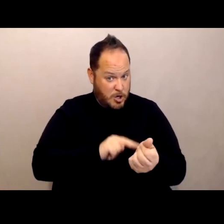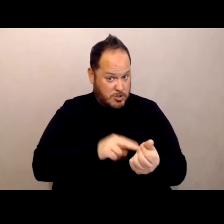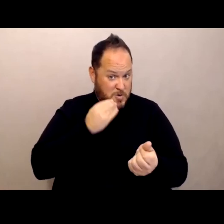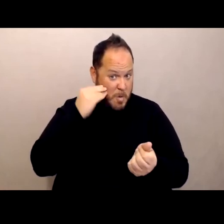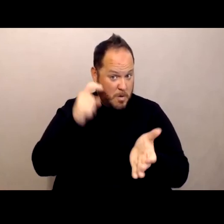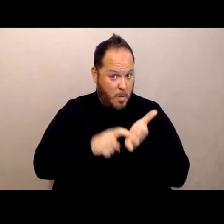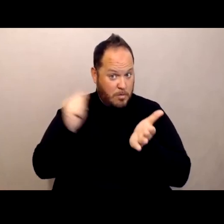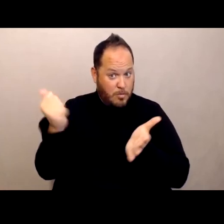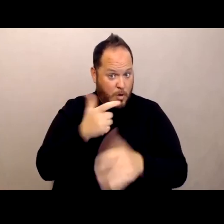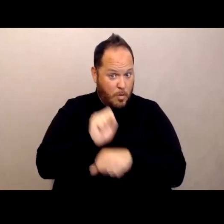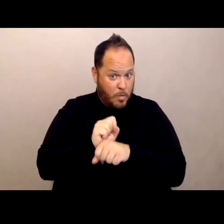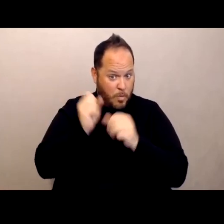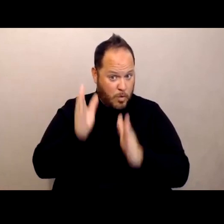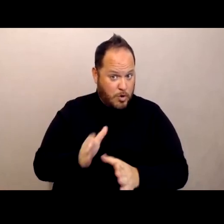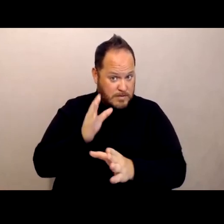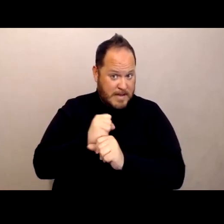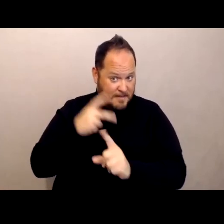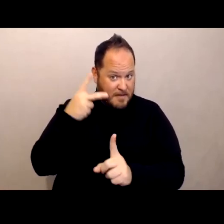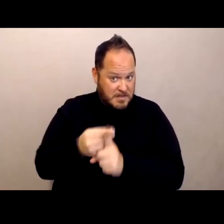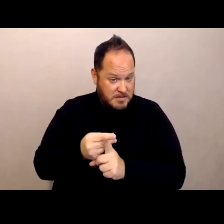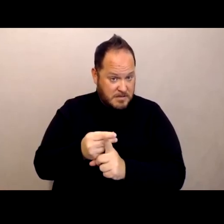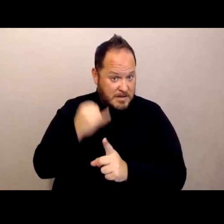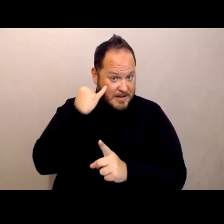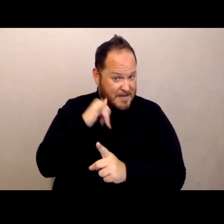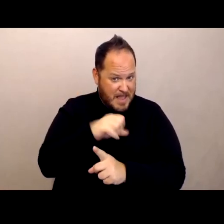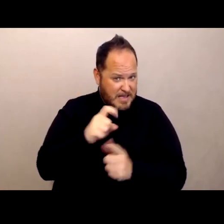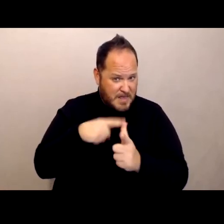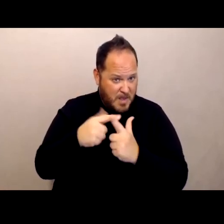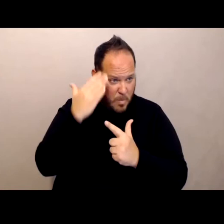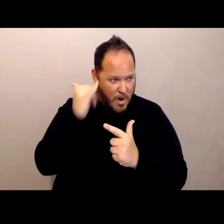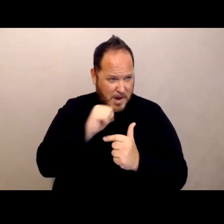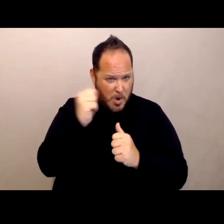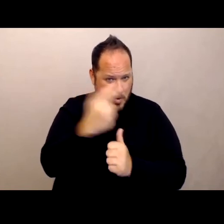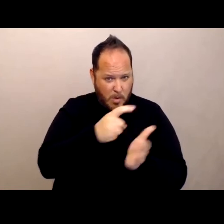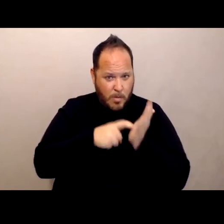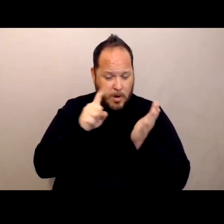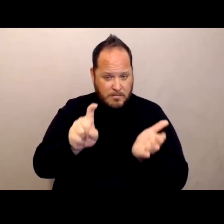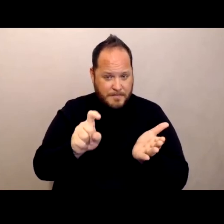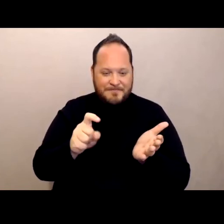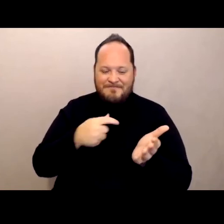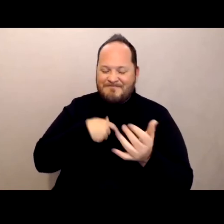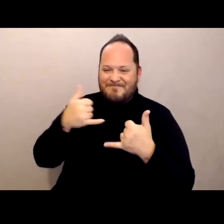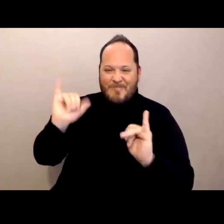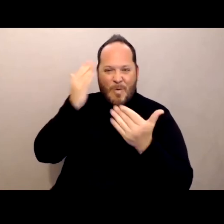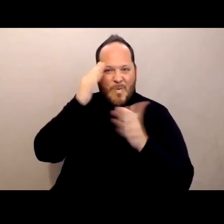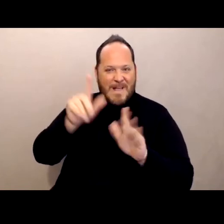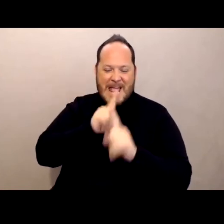And if so, why aren't more of them doing that? Yeah, I still don't know the answer to that question. It's a really great question.